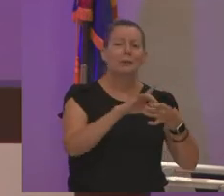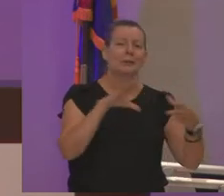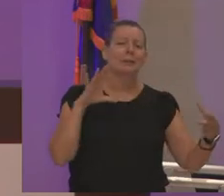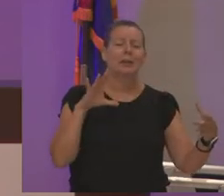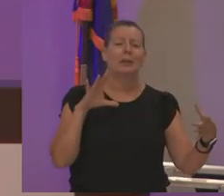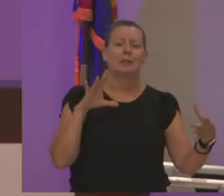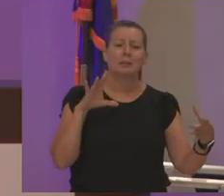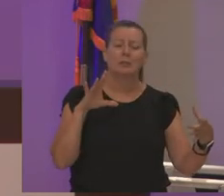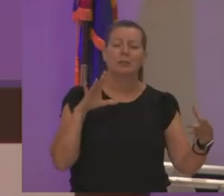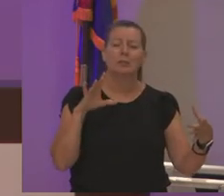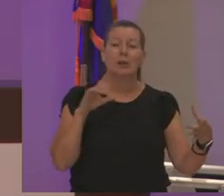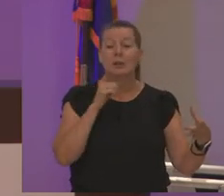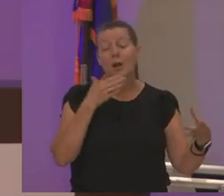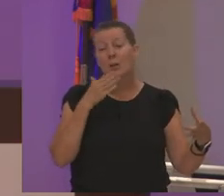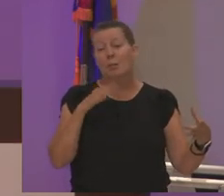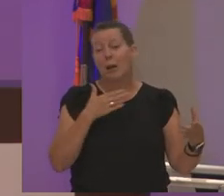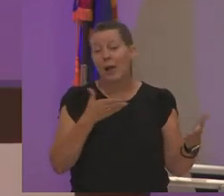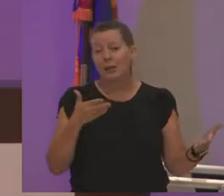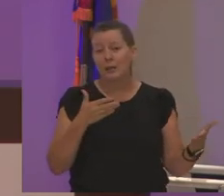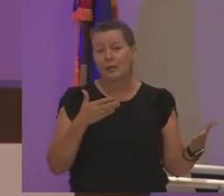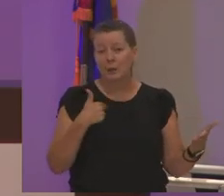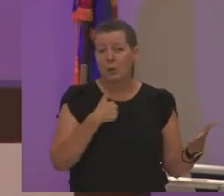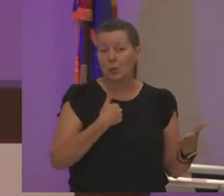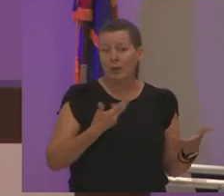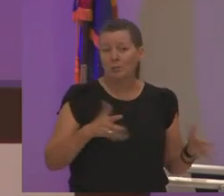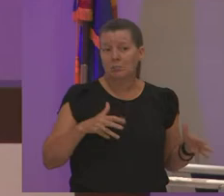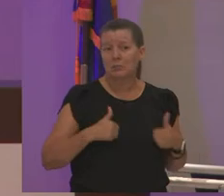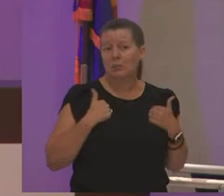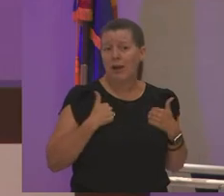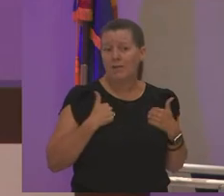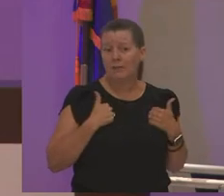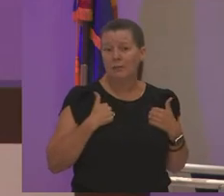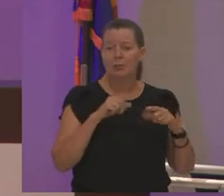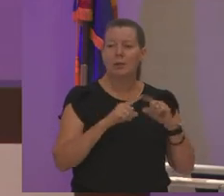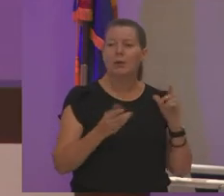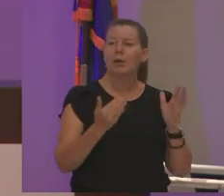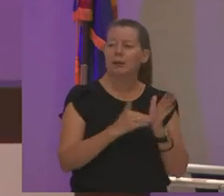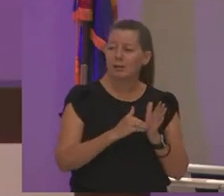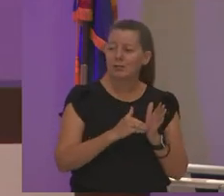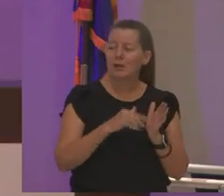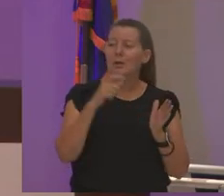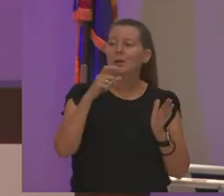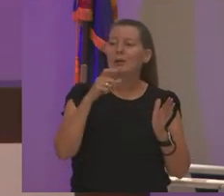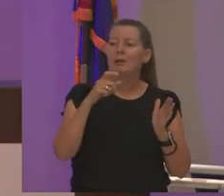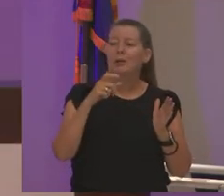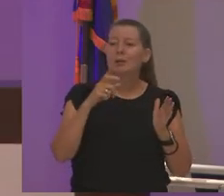it's not a bad thing because we survived but again we have to get out of survival mode too